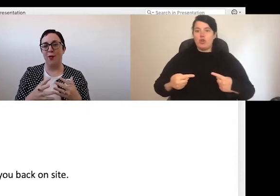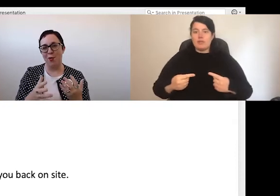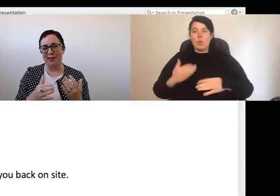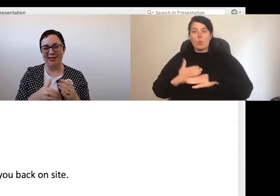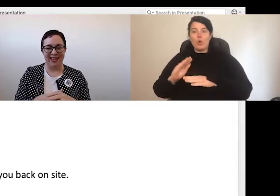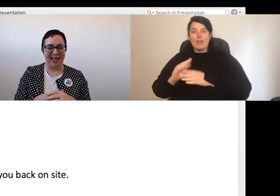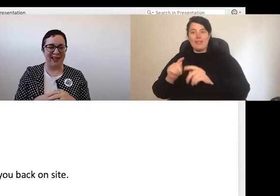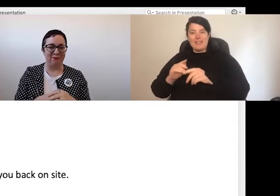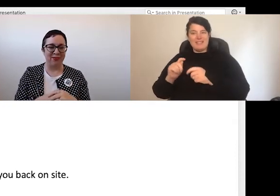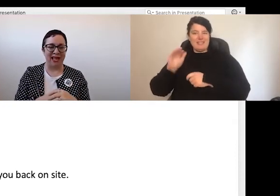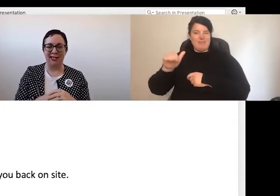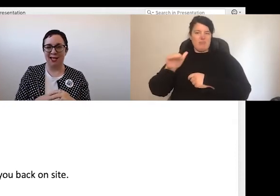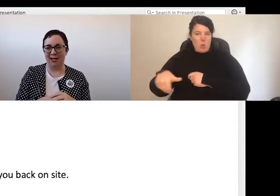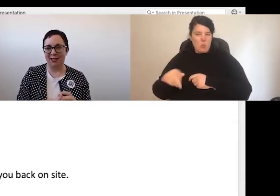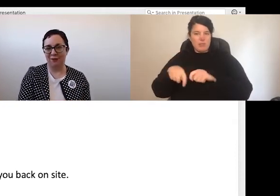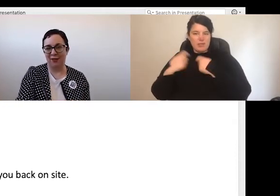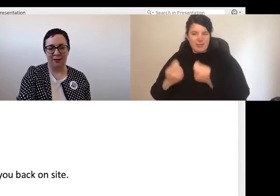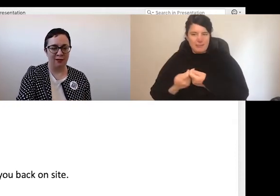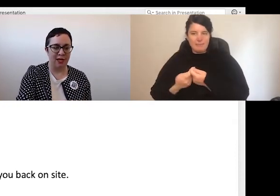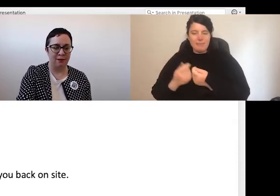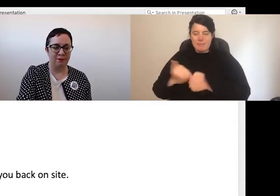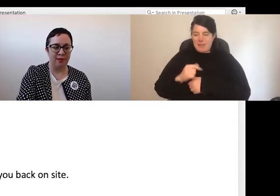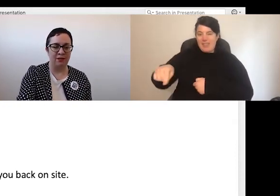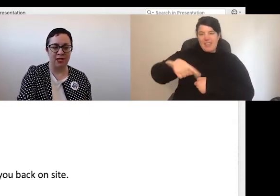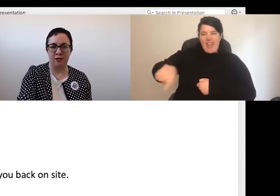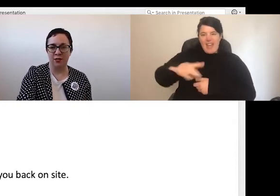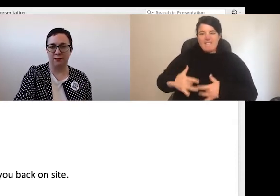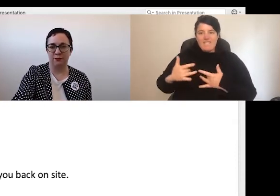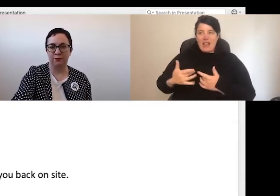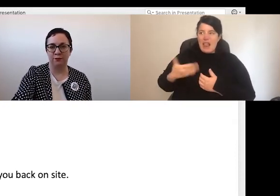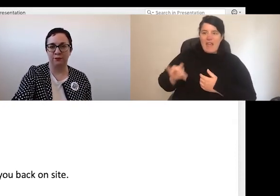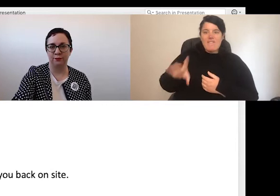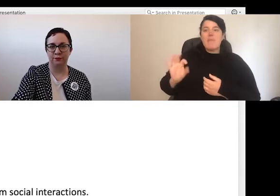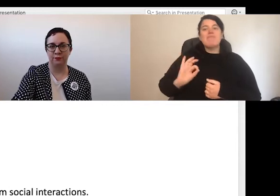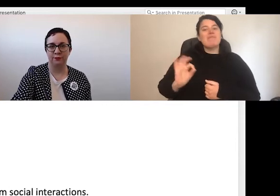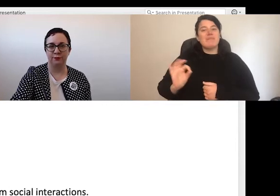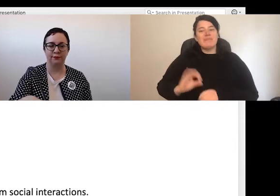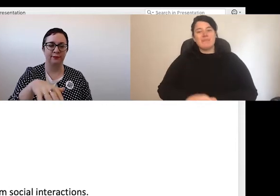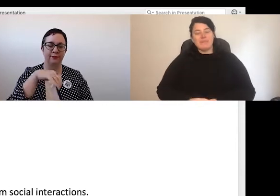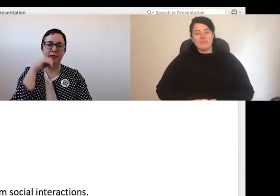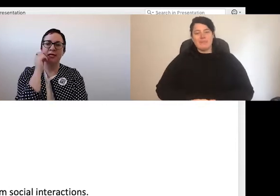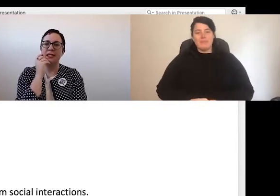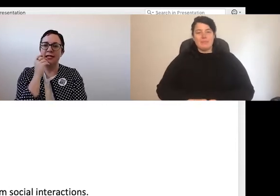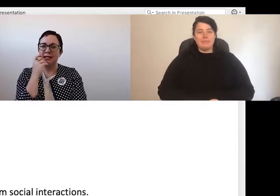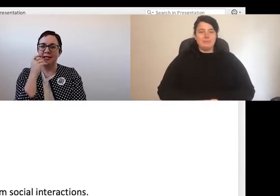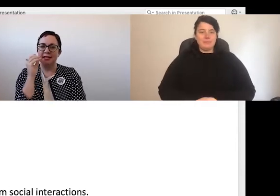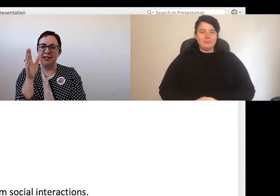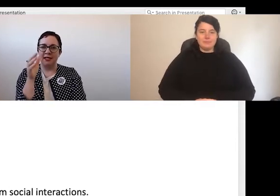worker-from-homers are less likely to feel left out. Tip no.